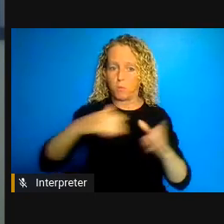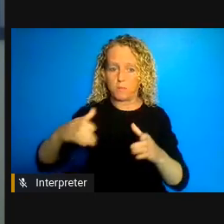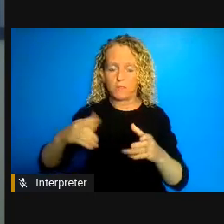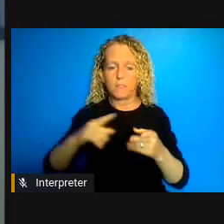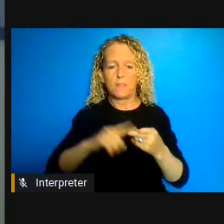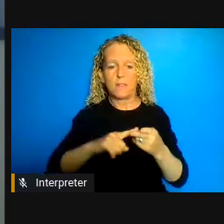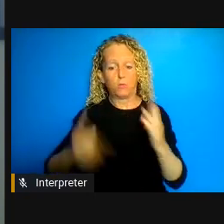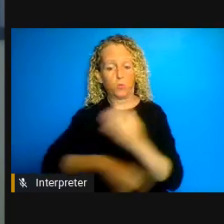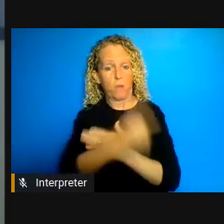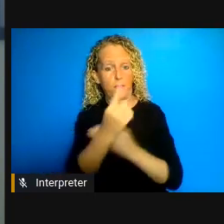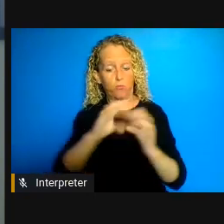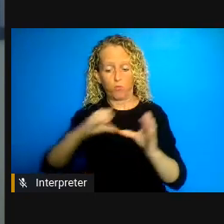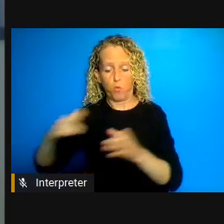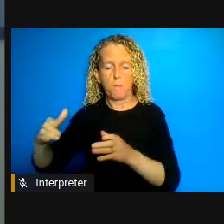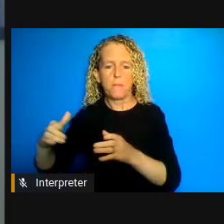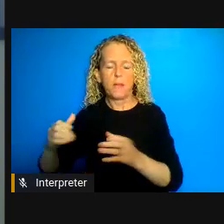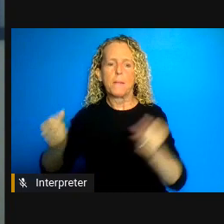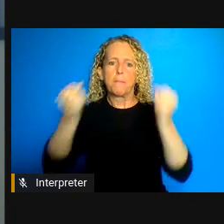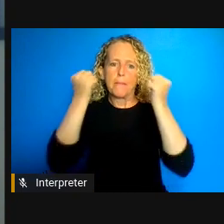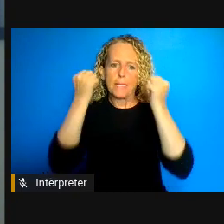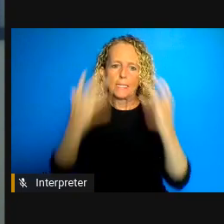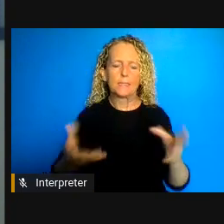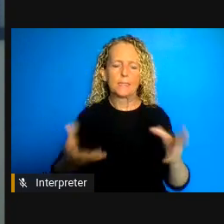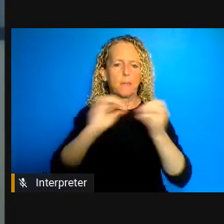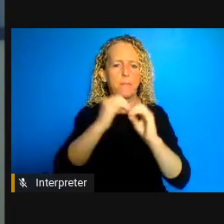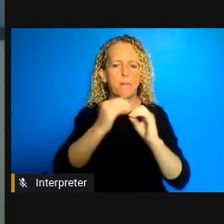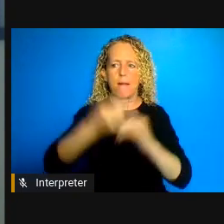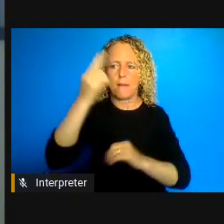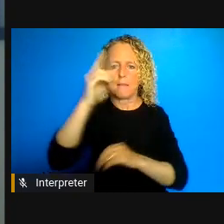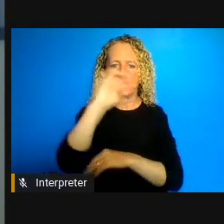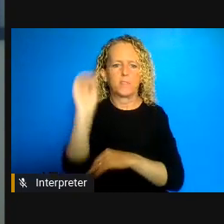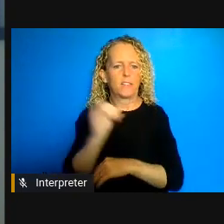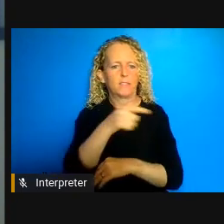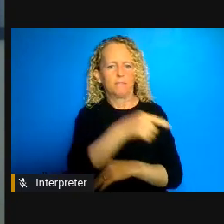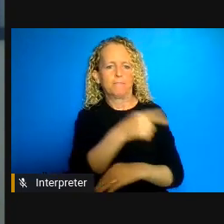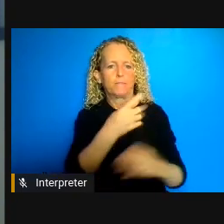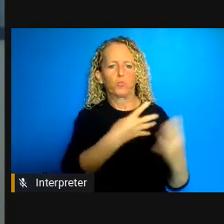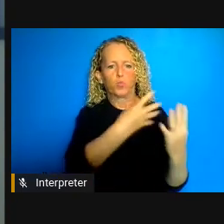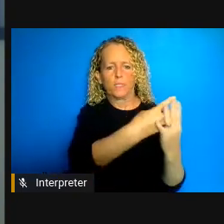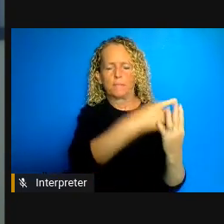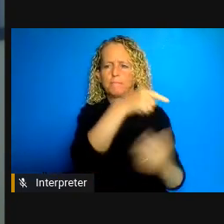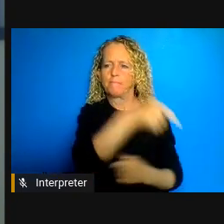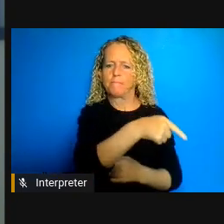prisons so and part of the reason for that is because really the social